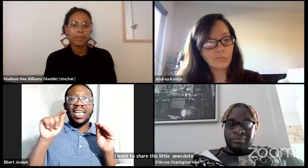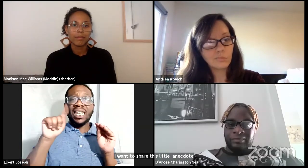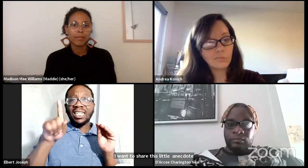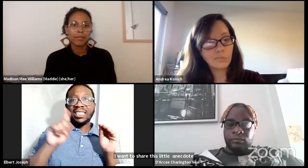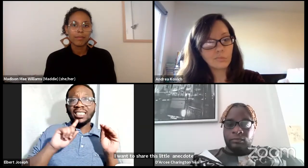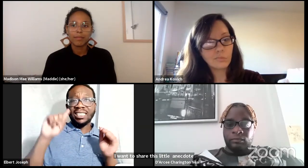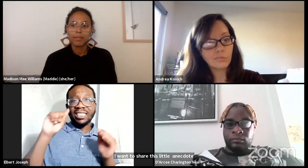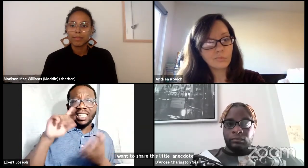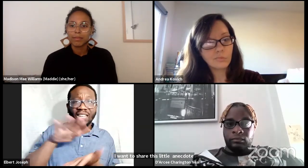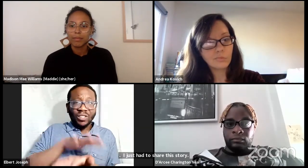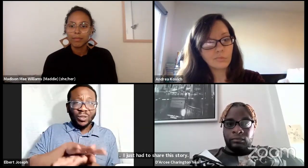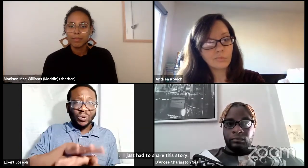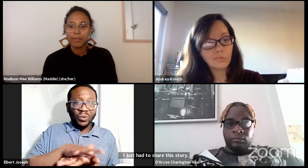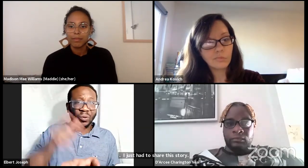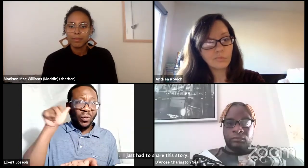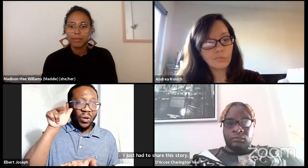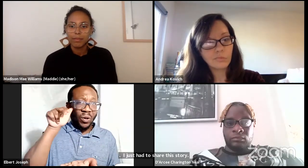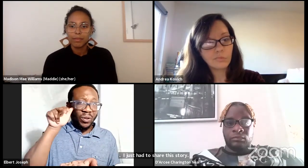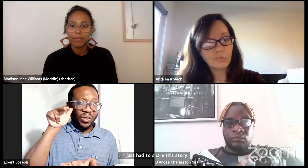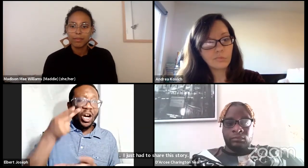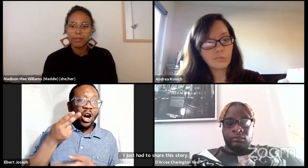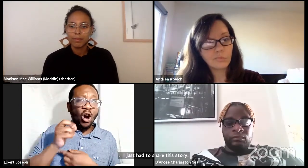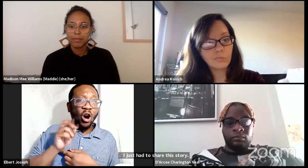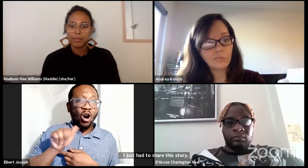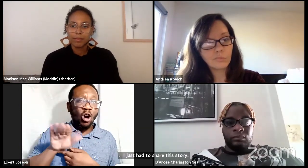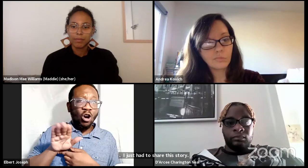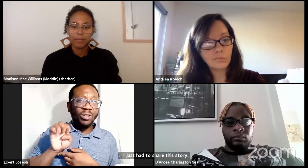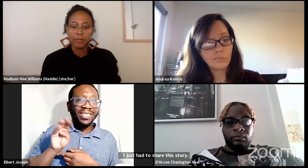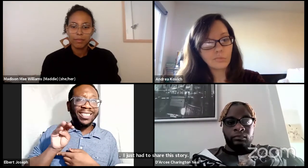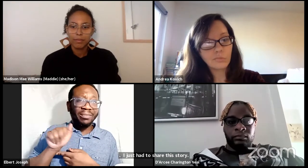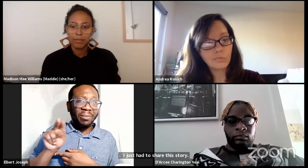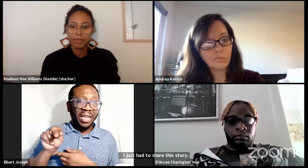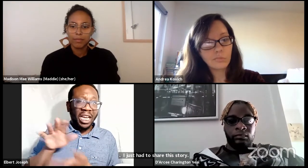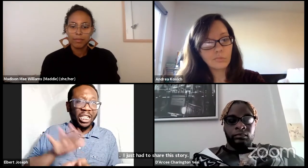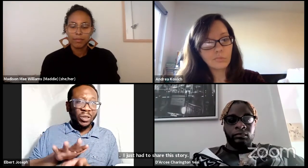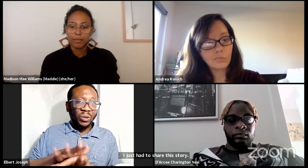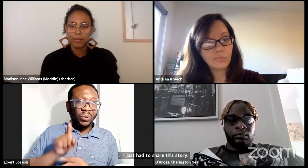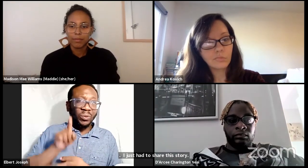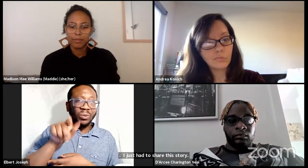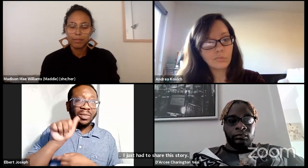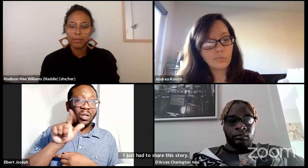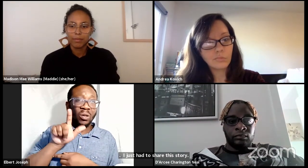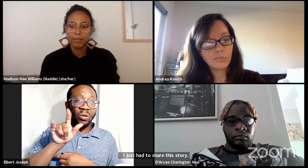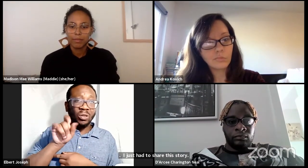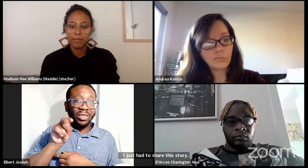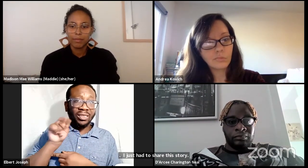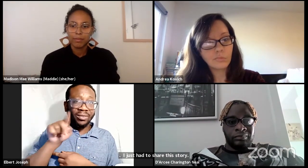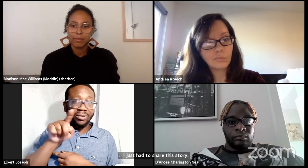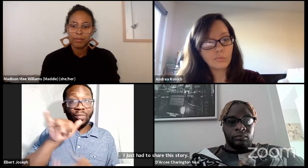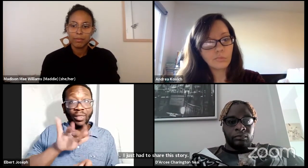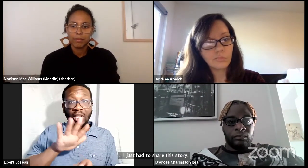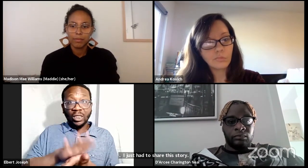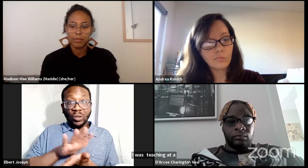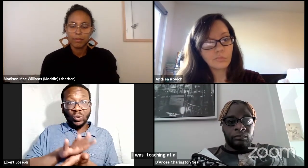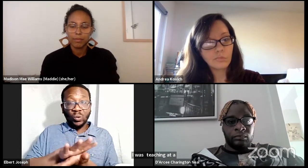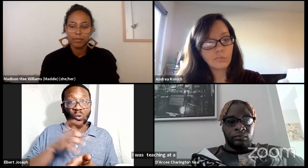I was teaching you know at a deaf school. The Horace Mann School here in Boston is in Austin.